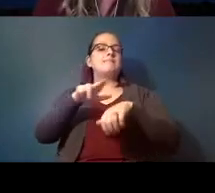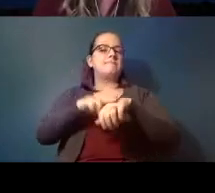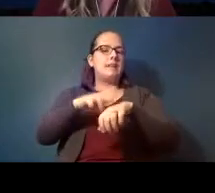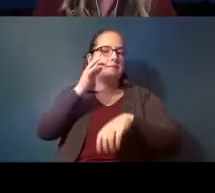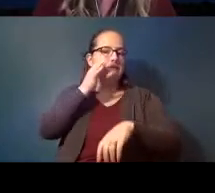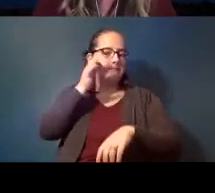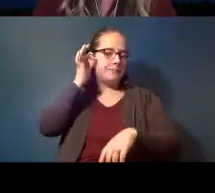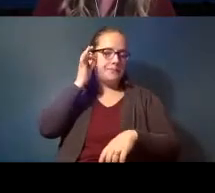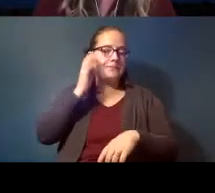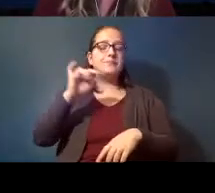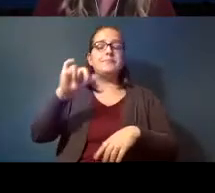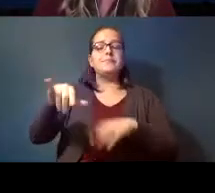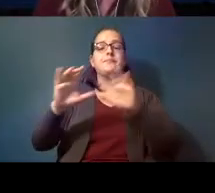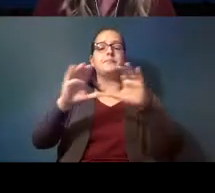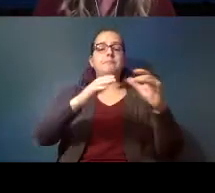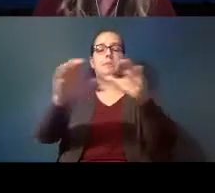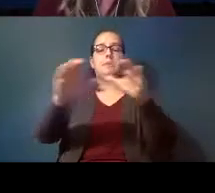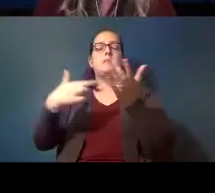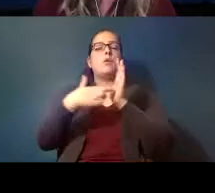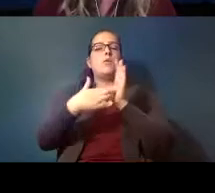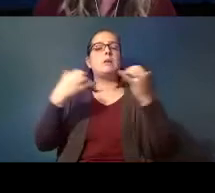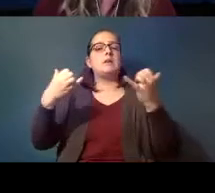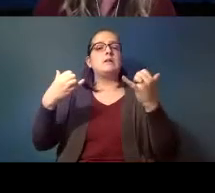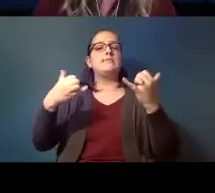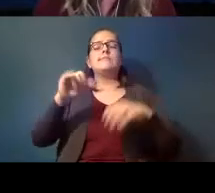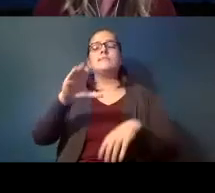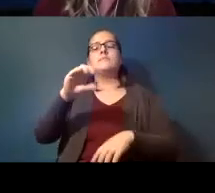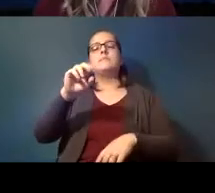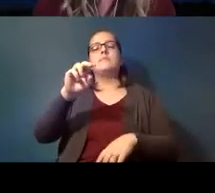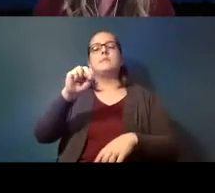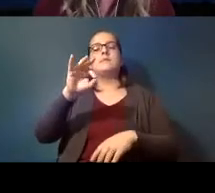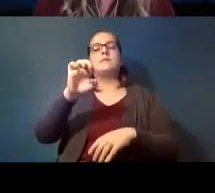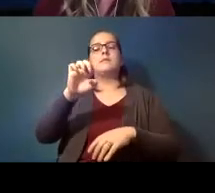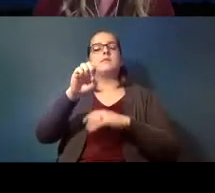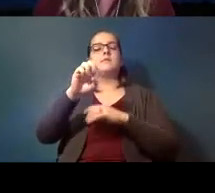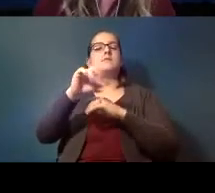are represented today by the confederated tribes of the warm springs reservation of